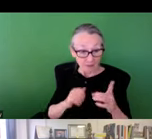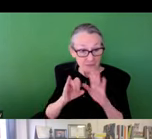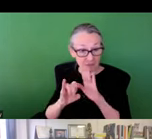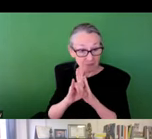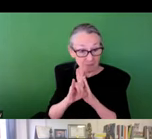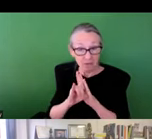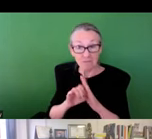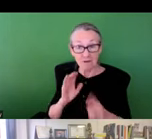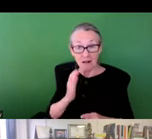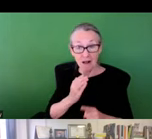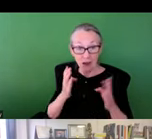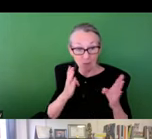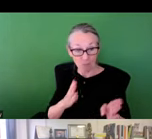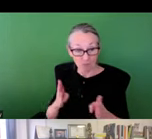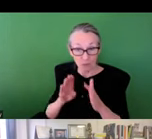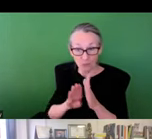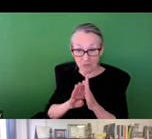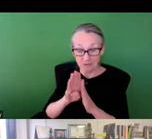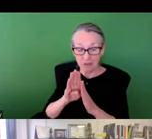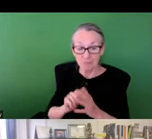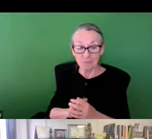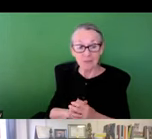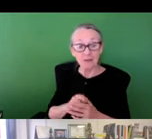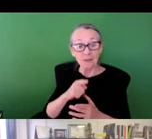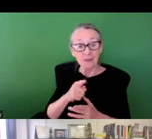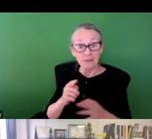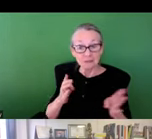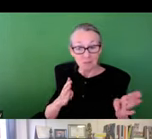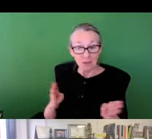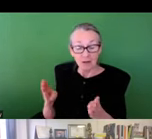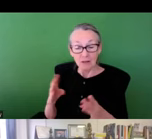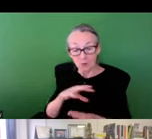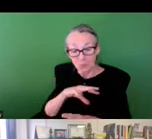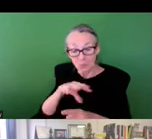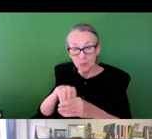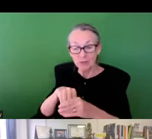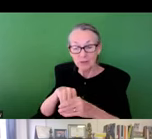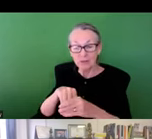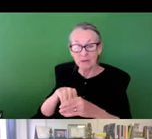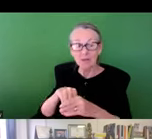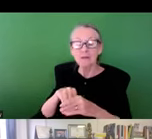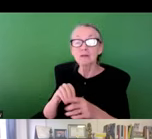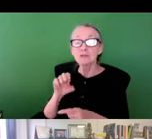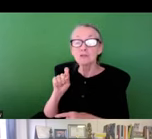water. So this is an image of the final master plan . This final